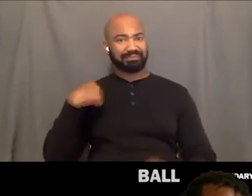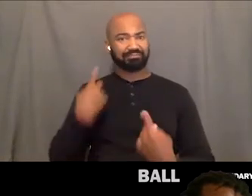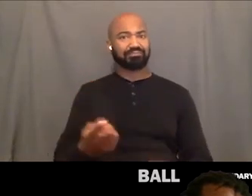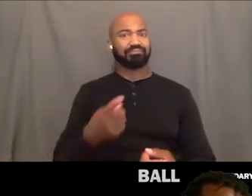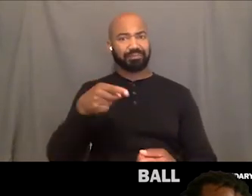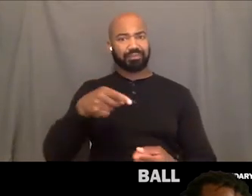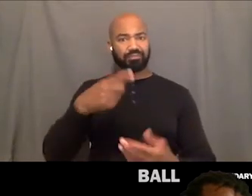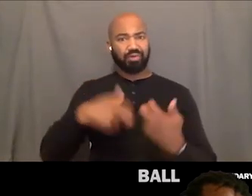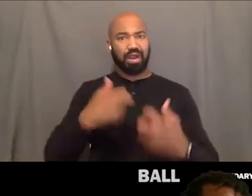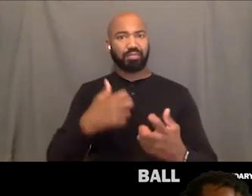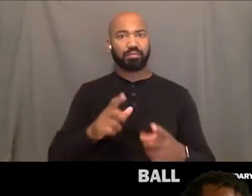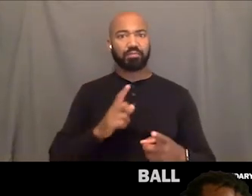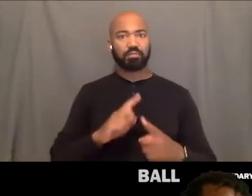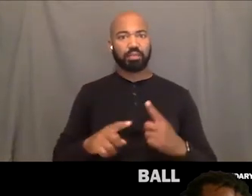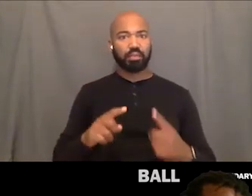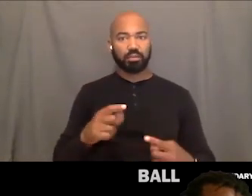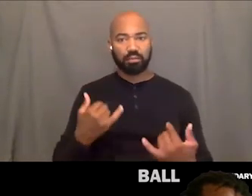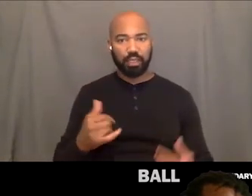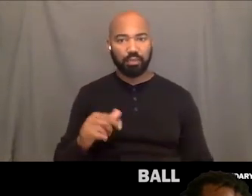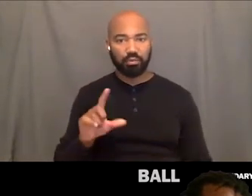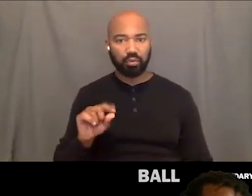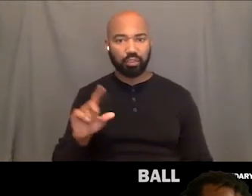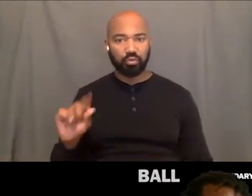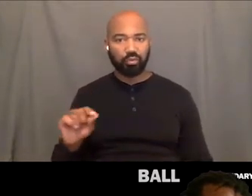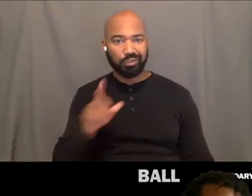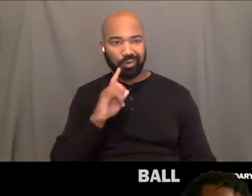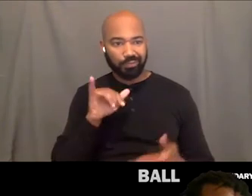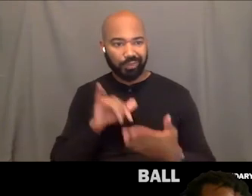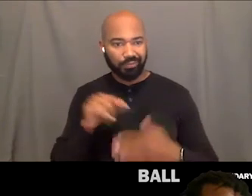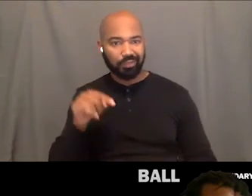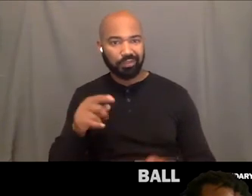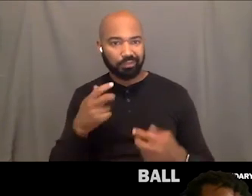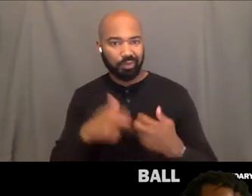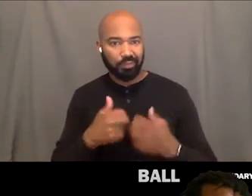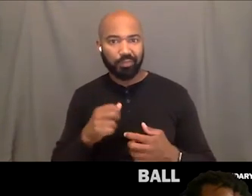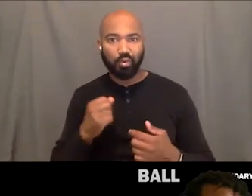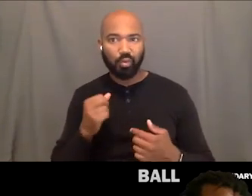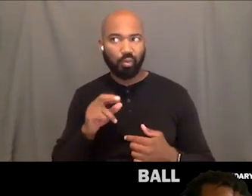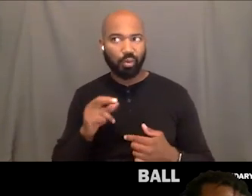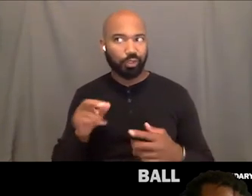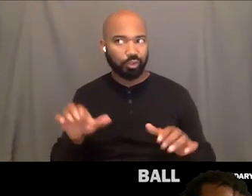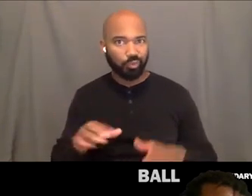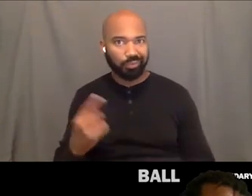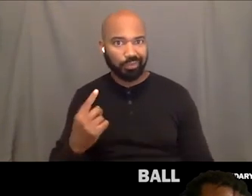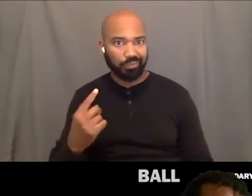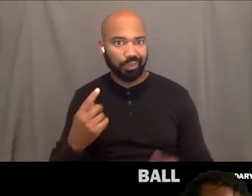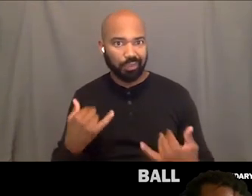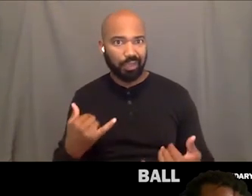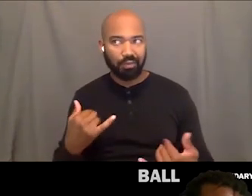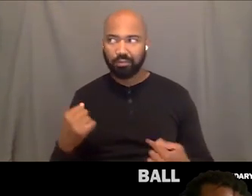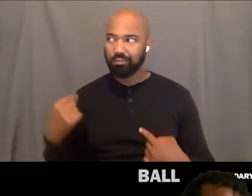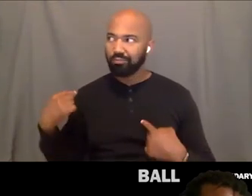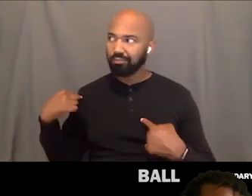We just now in 2020 talking about it or doing something about it. It's like so for so long,